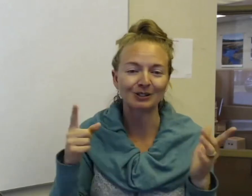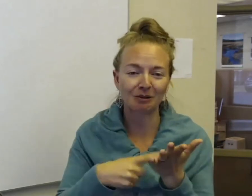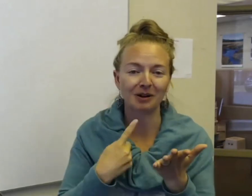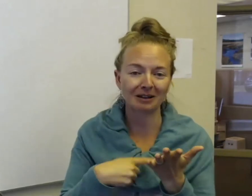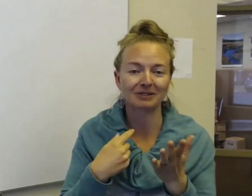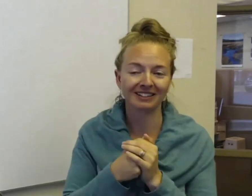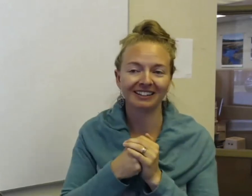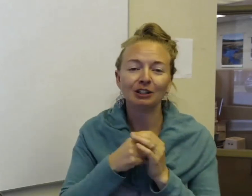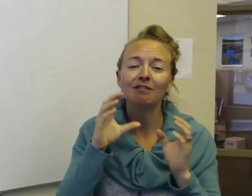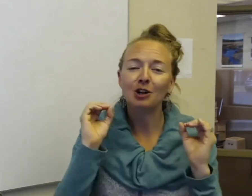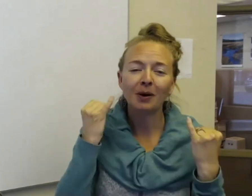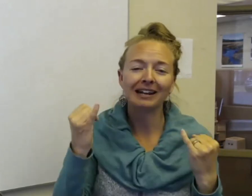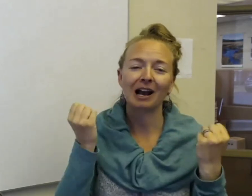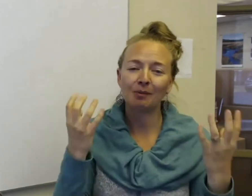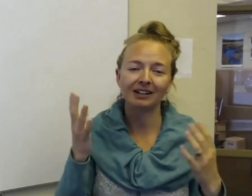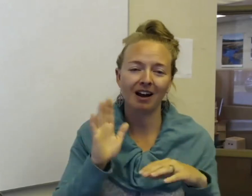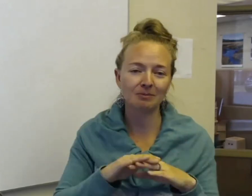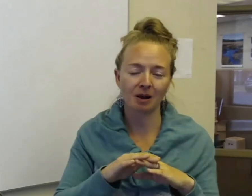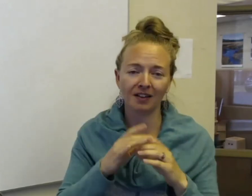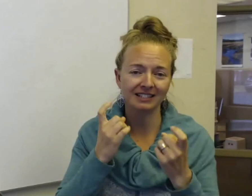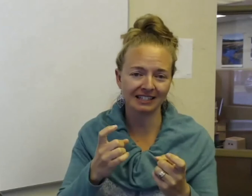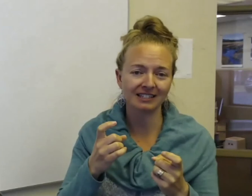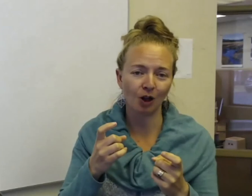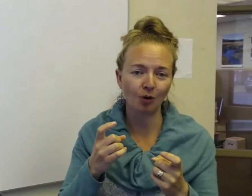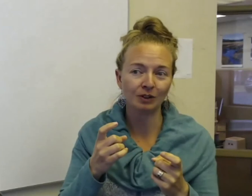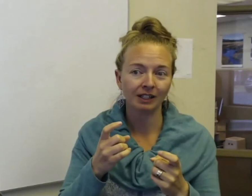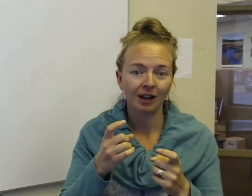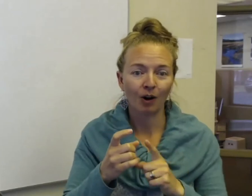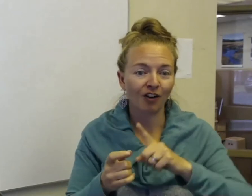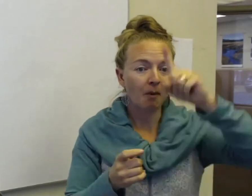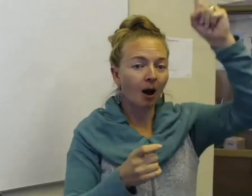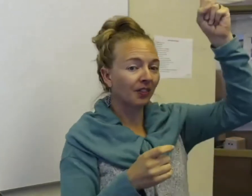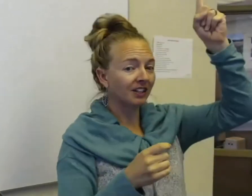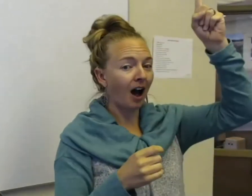sometimes. You have no idea how many times I'm on the ski slope, whether I'm up at the top